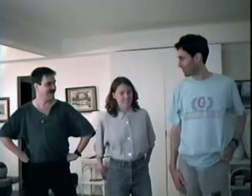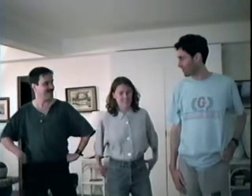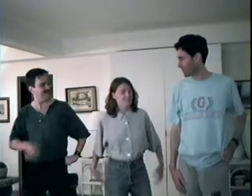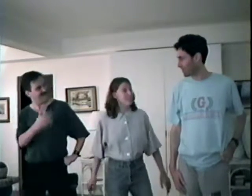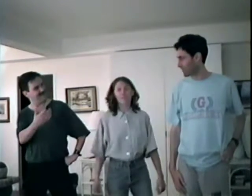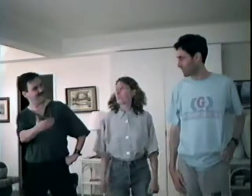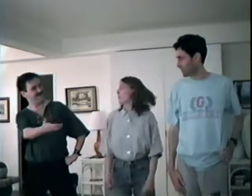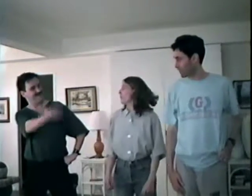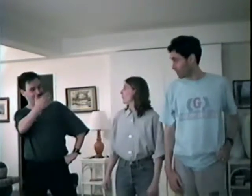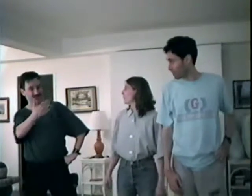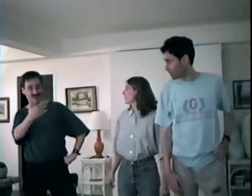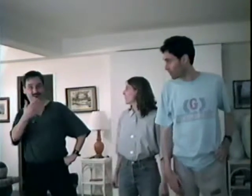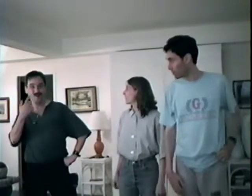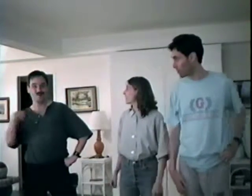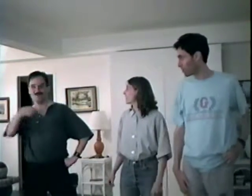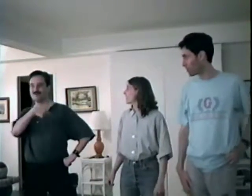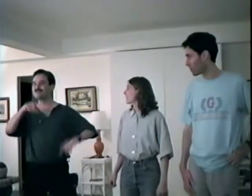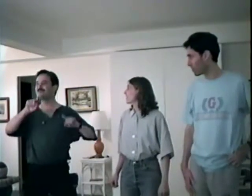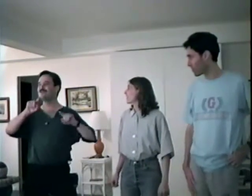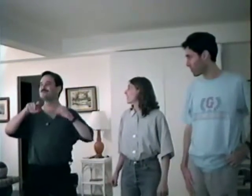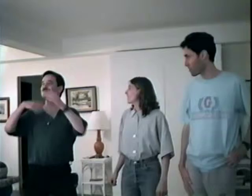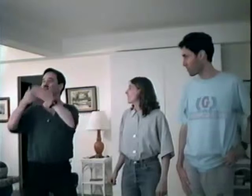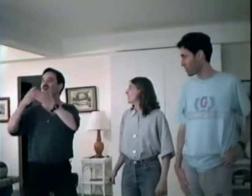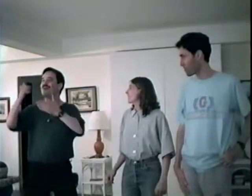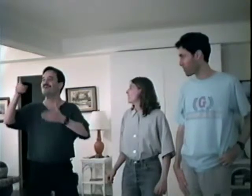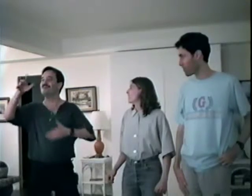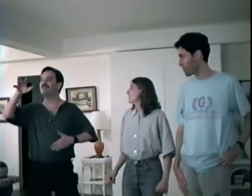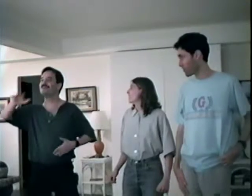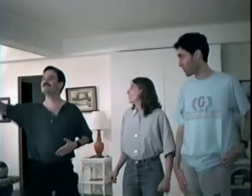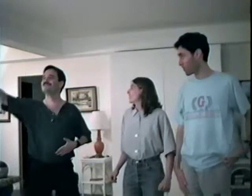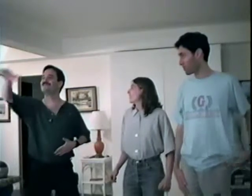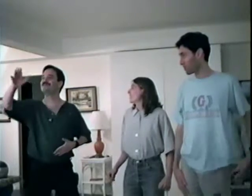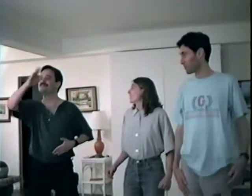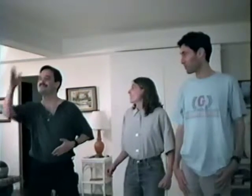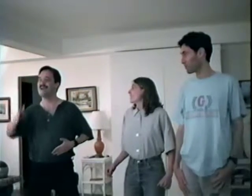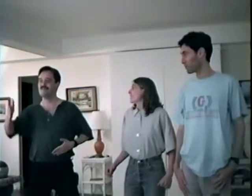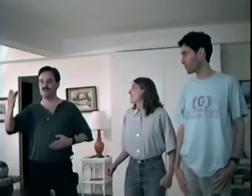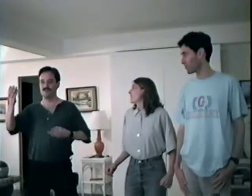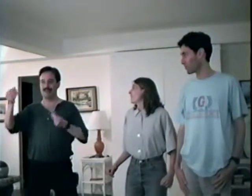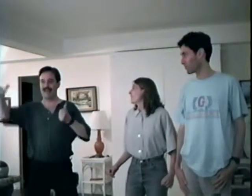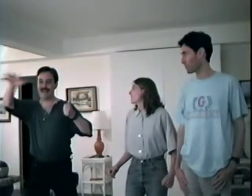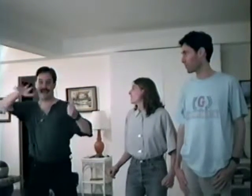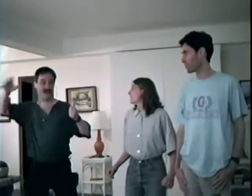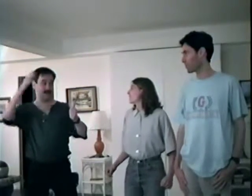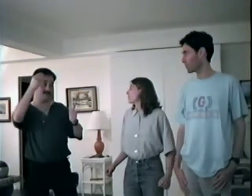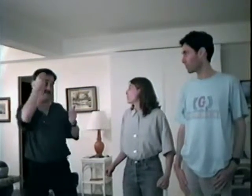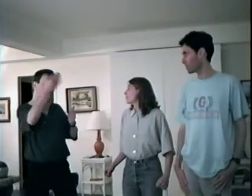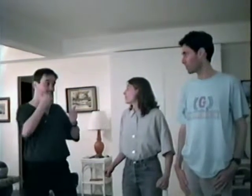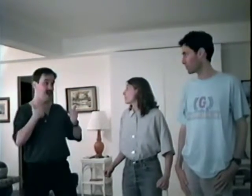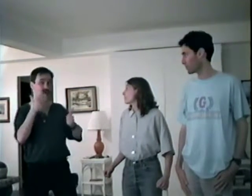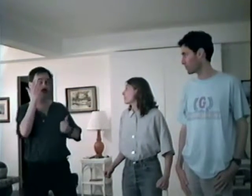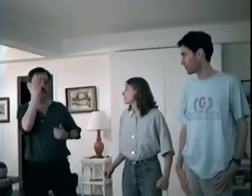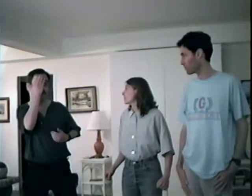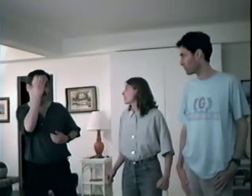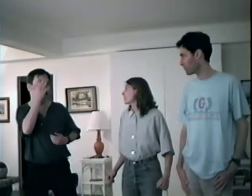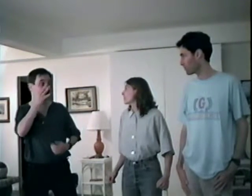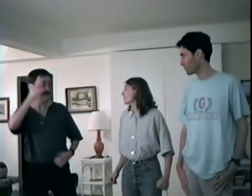Come on I’ll take you to Neverland! Oh it wwould be heavenly There are Pirates and Indians Pirates ? Indians? ..and Mermaids!